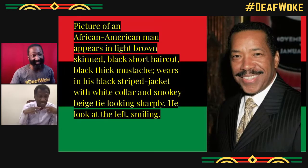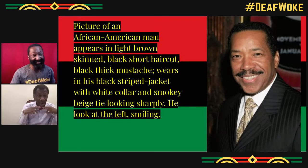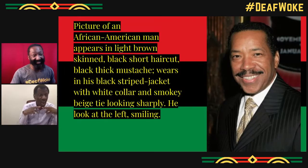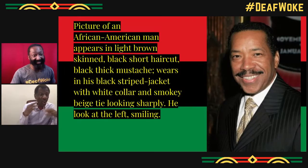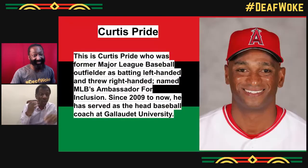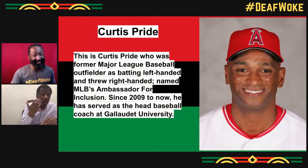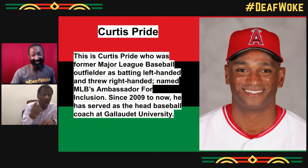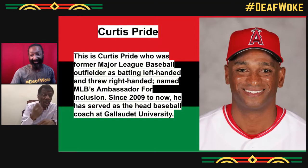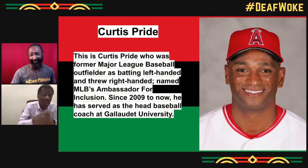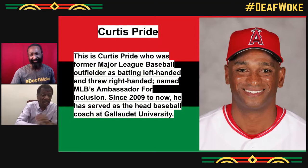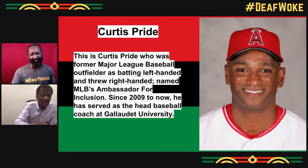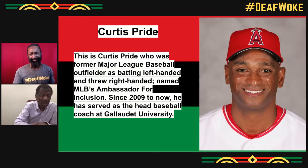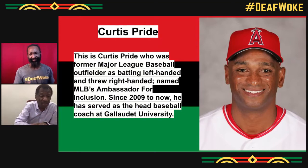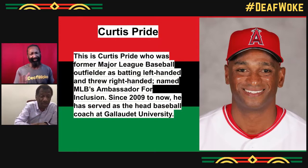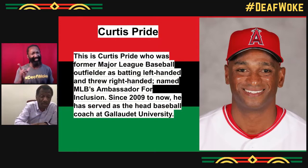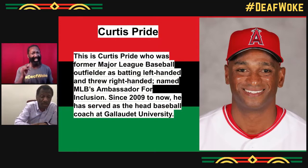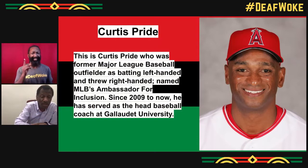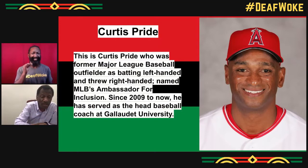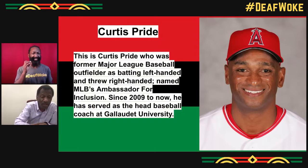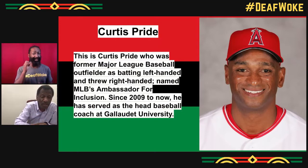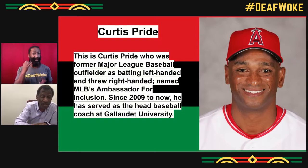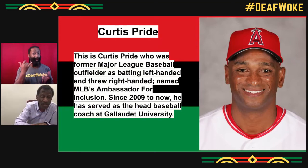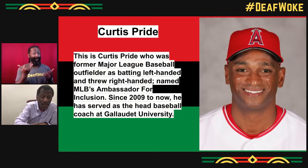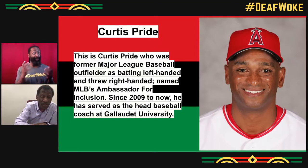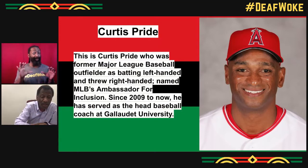What has he been doing as of recent? Has he retired?